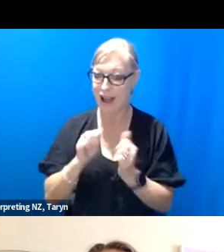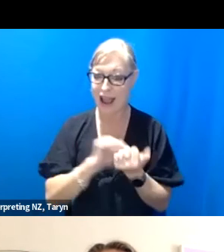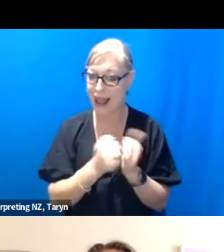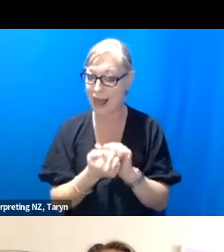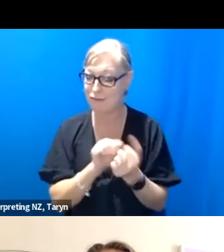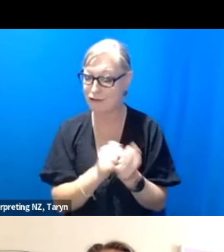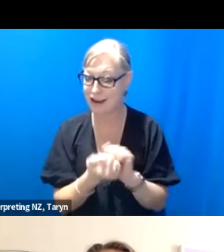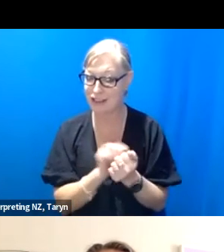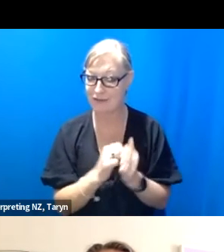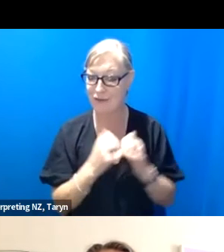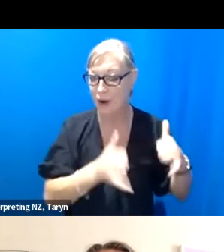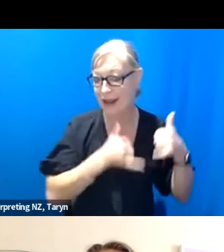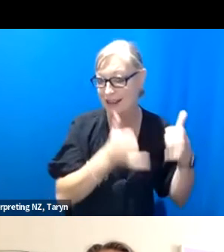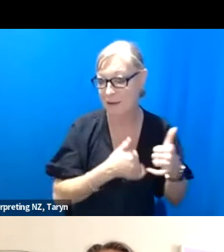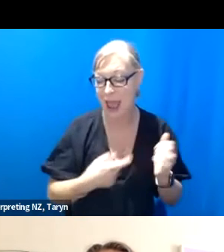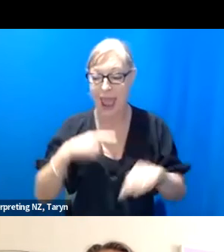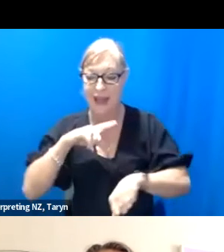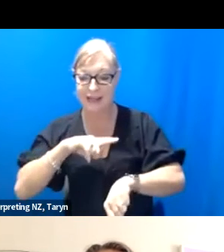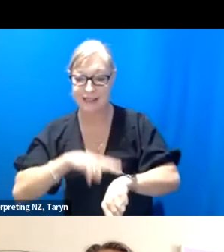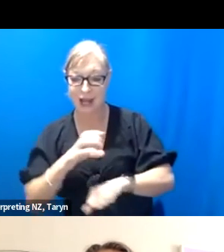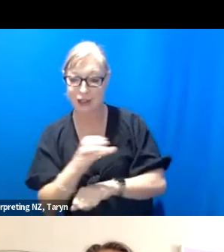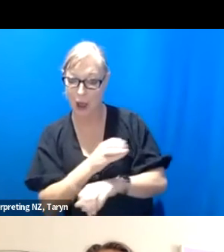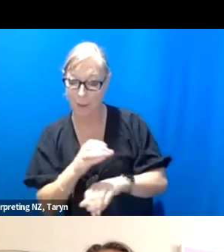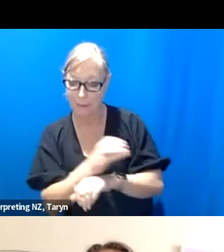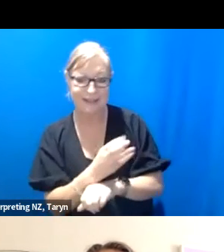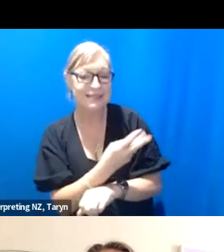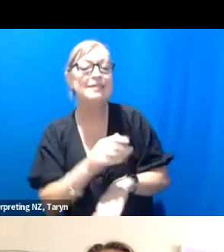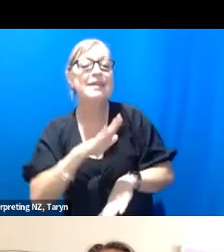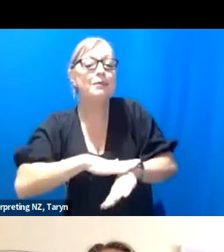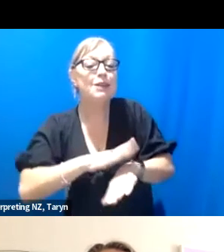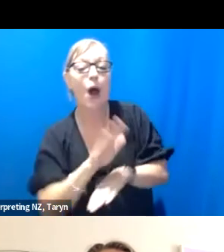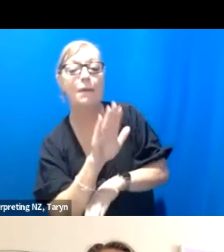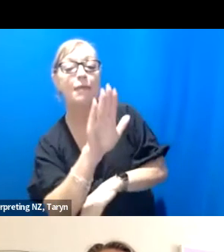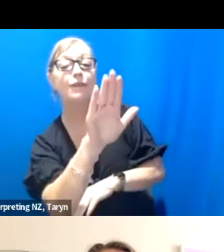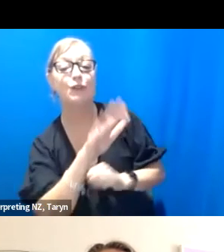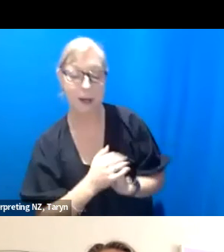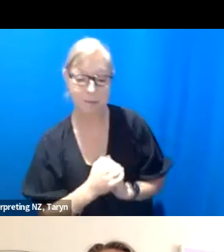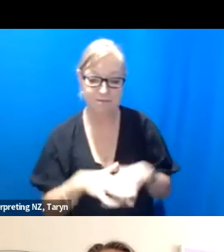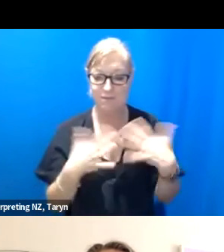Claire Cunningham and Touch Compass at some point in the future! So again once more,